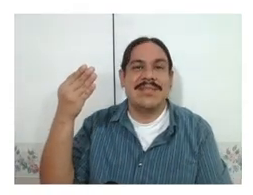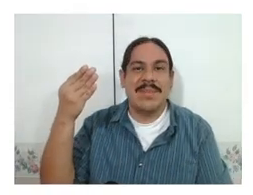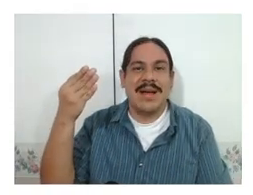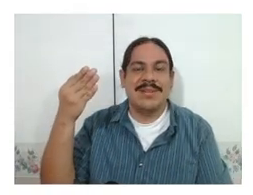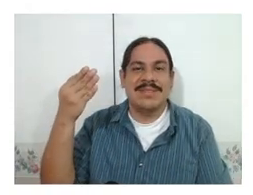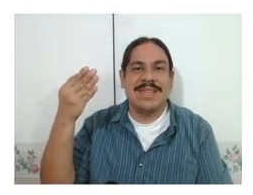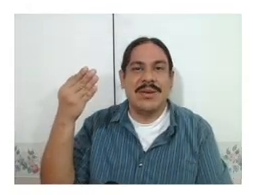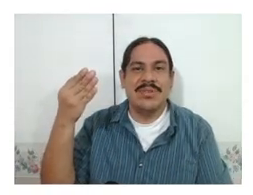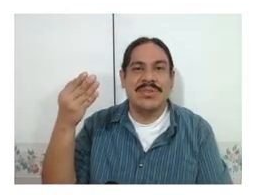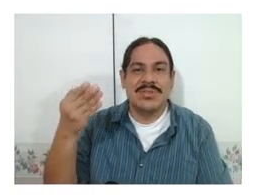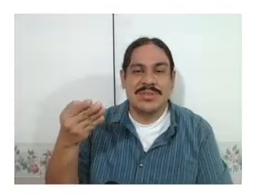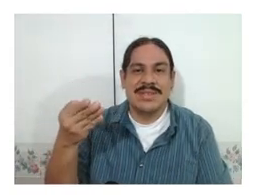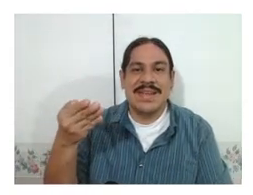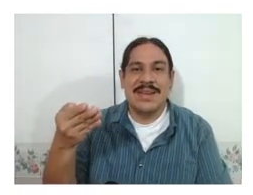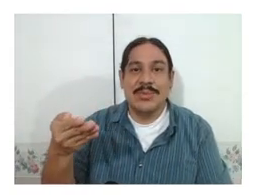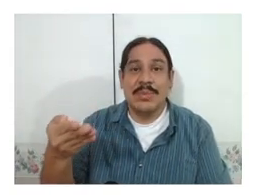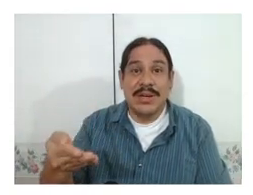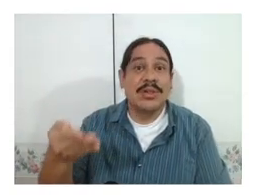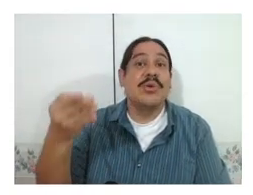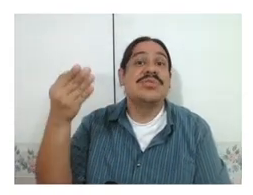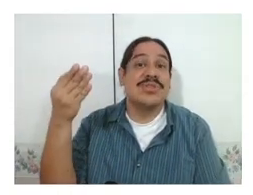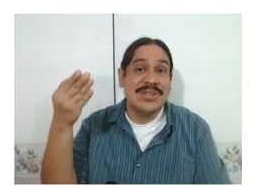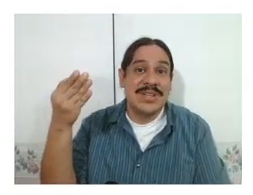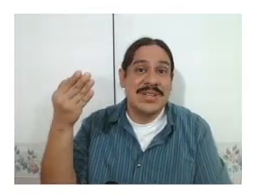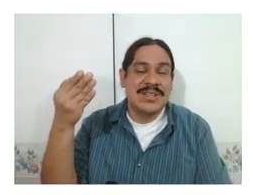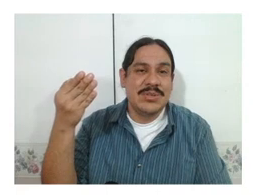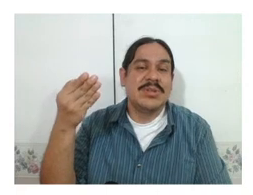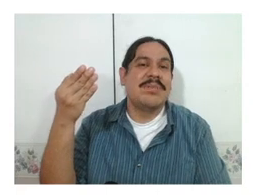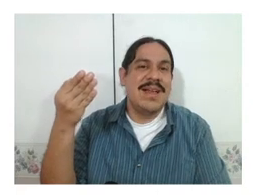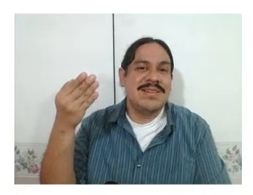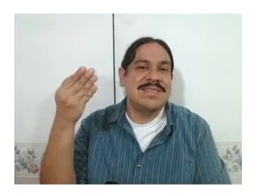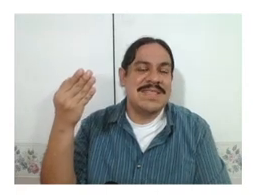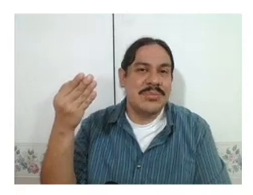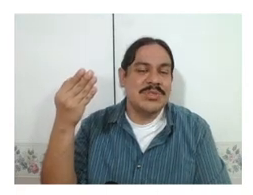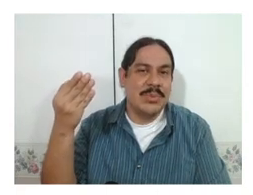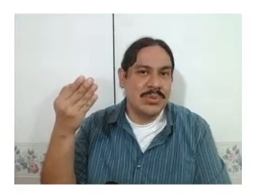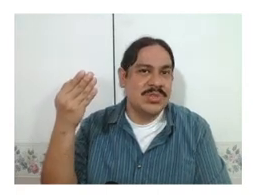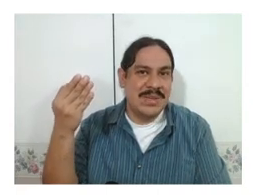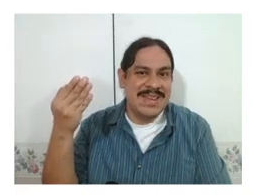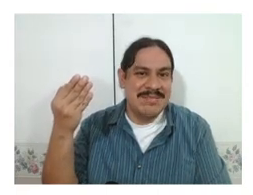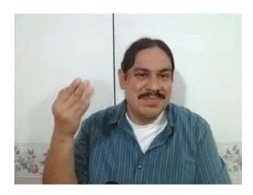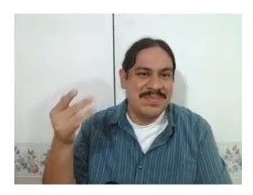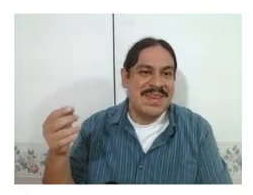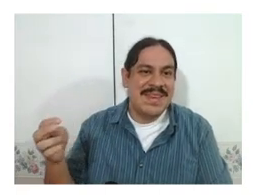palatal sound so that it would be closer to where the